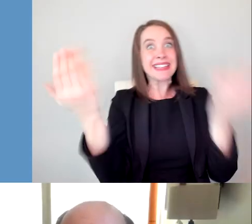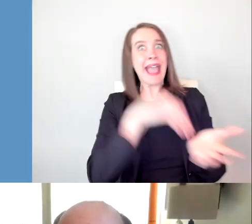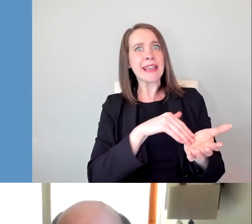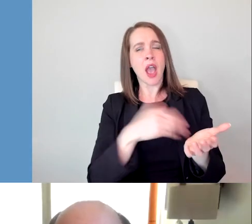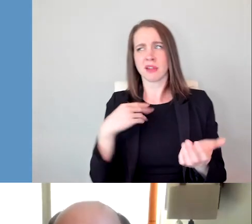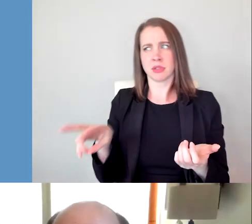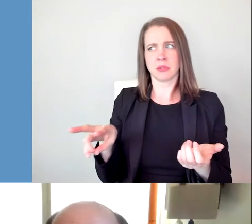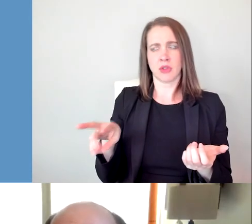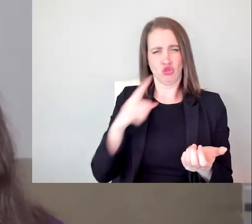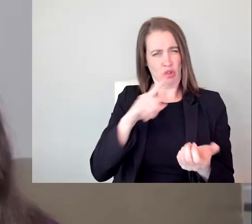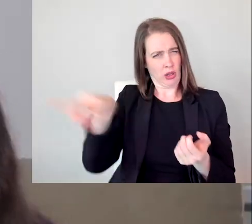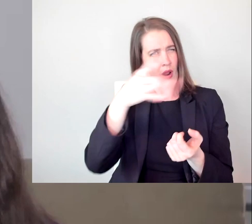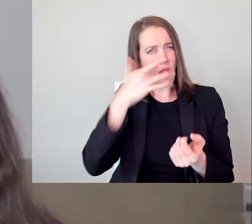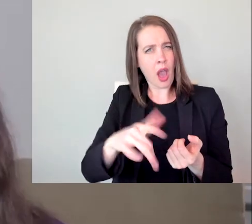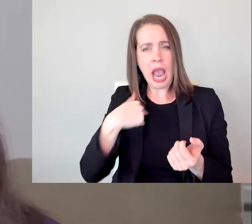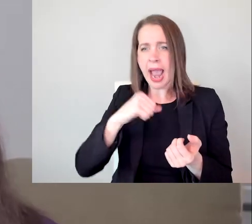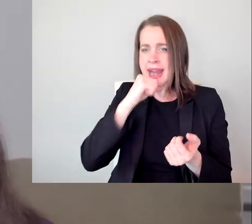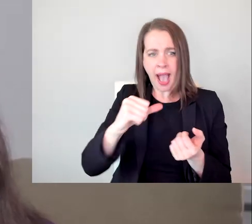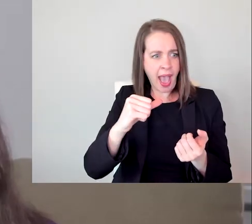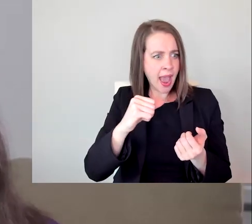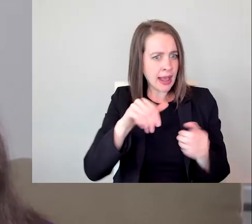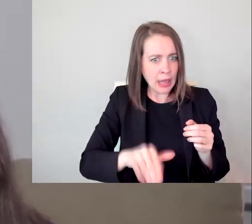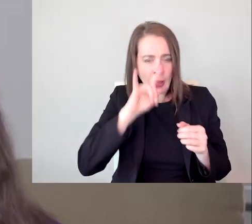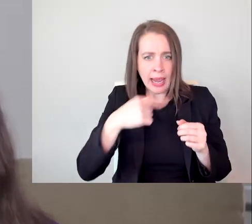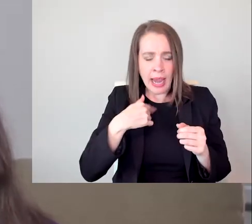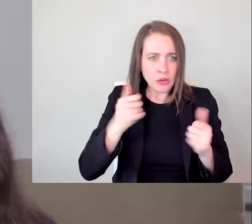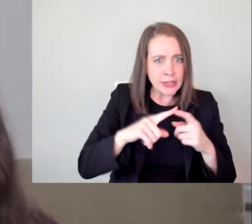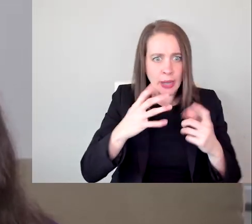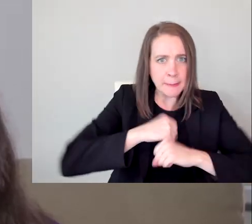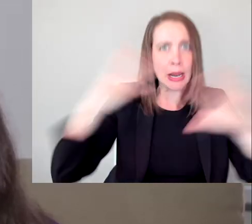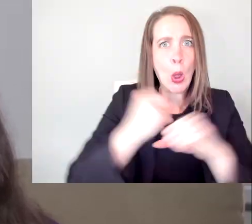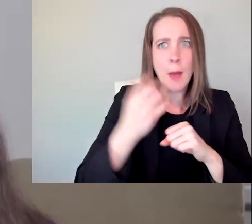Like these things are really dangerous and we're just like inundated with these images